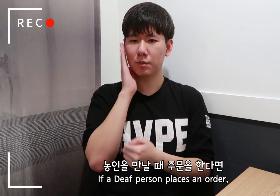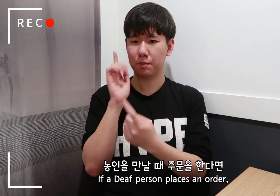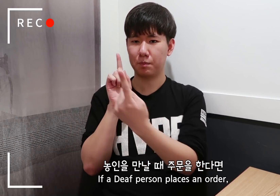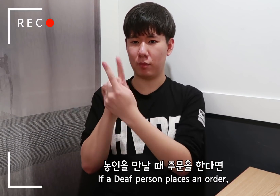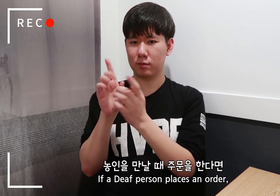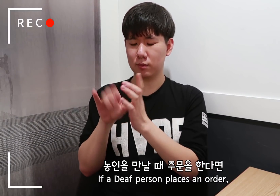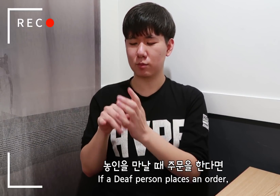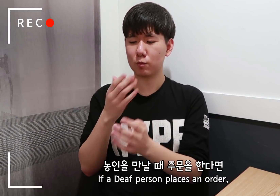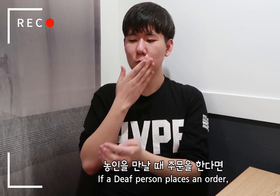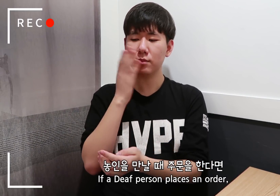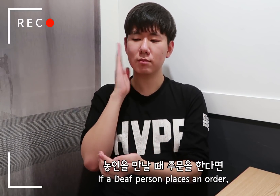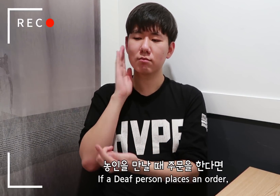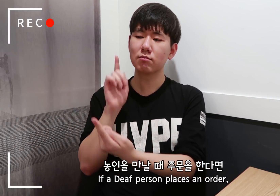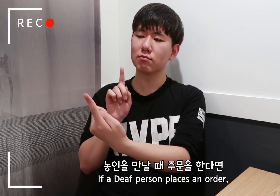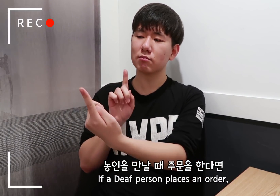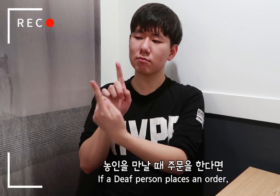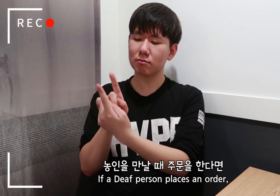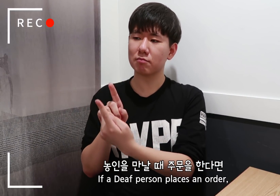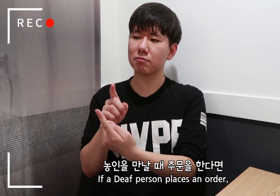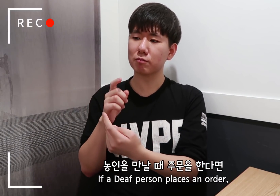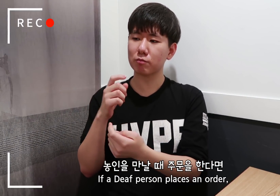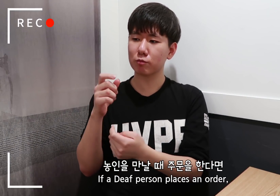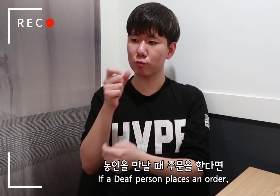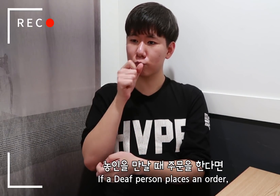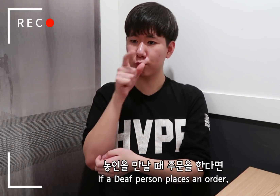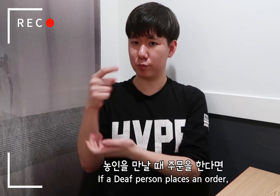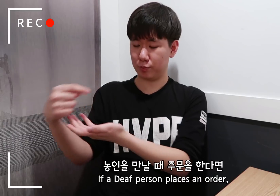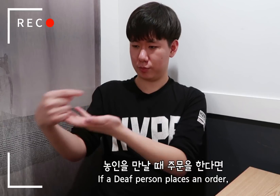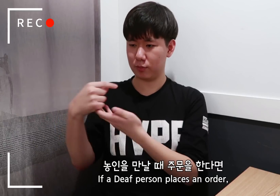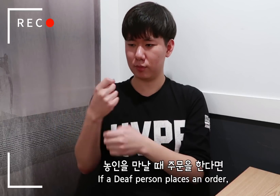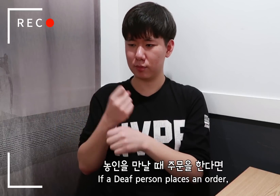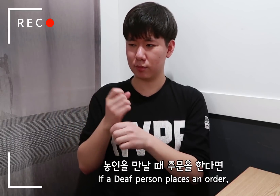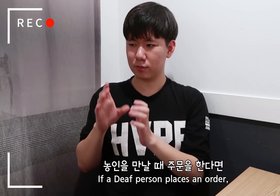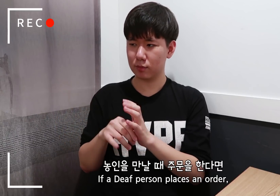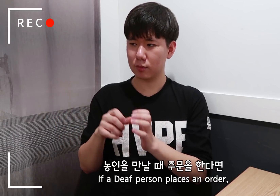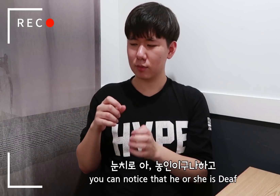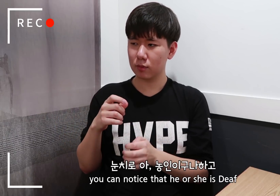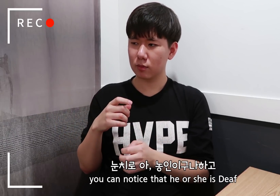If a Deaf person places an order,